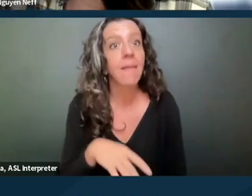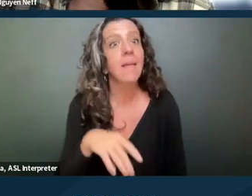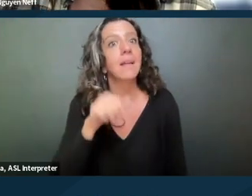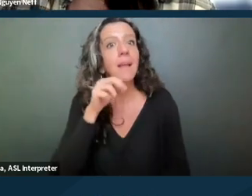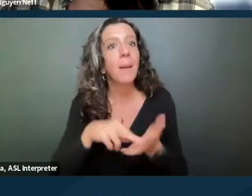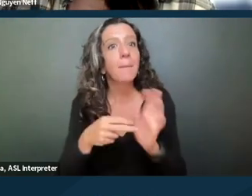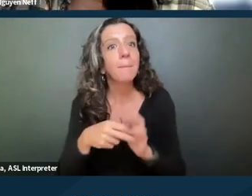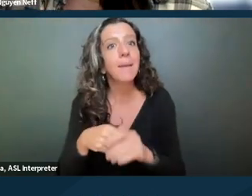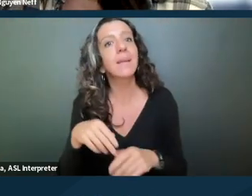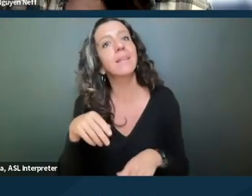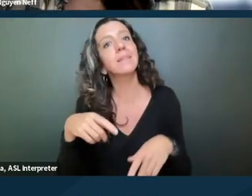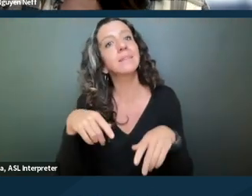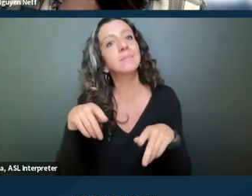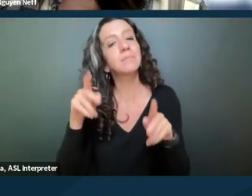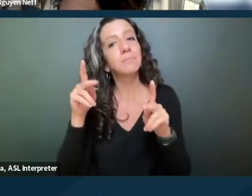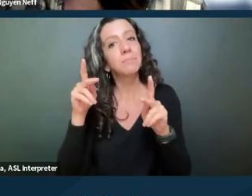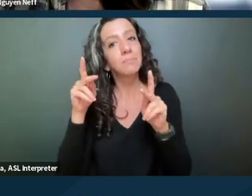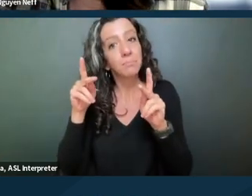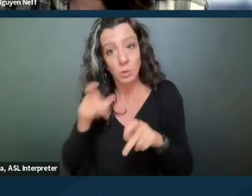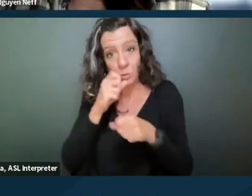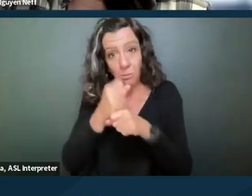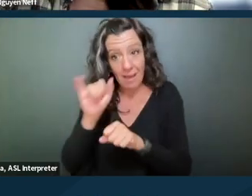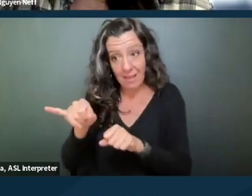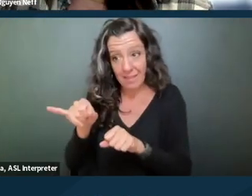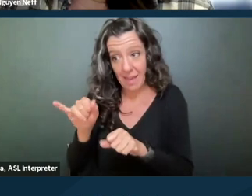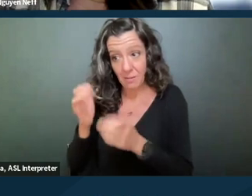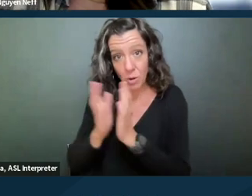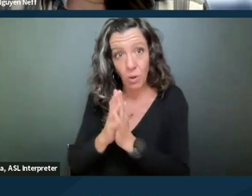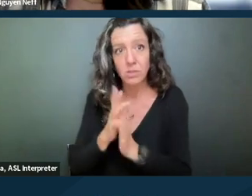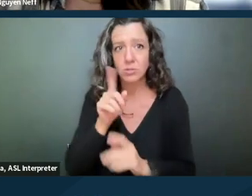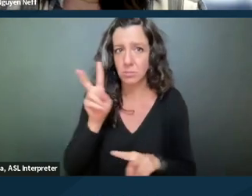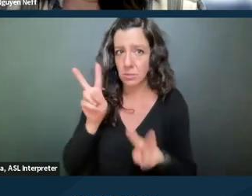should not also be assessed to be able to have an emotional support animal.